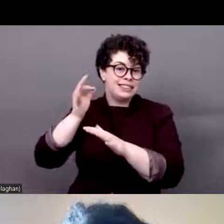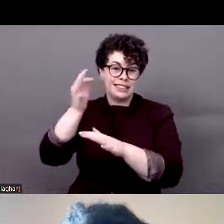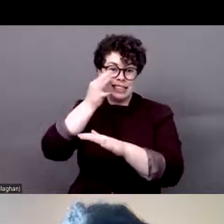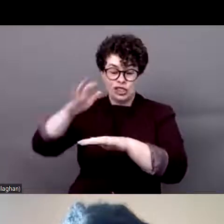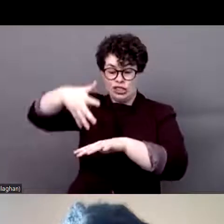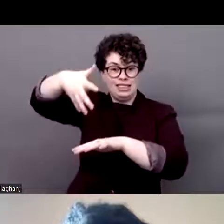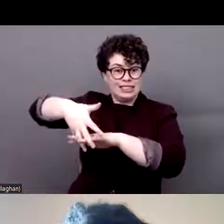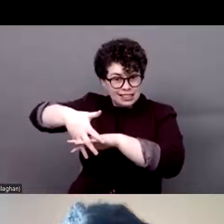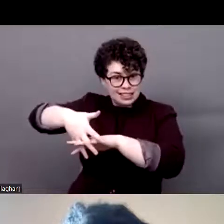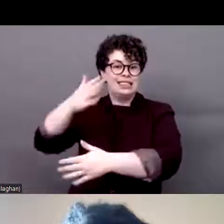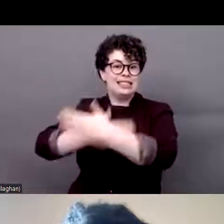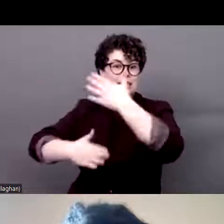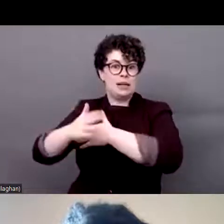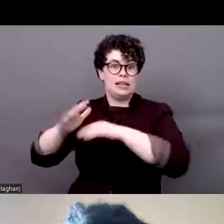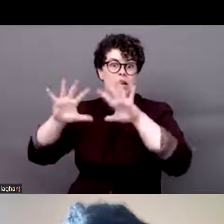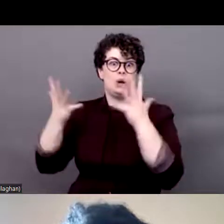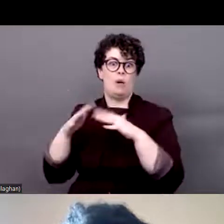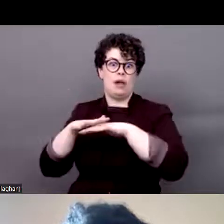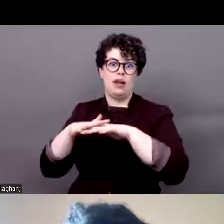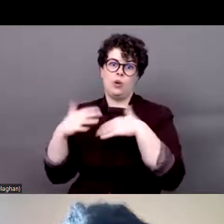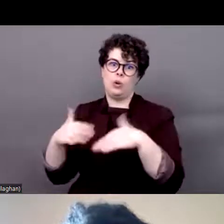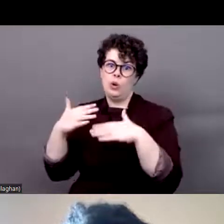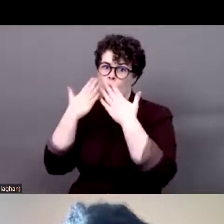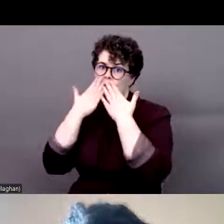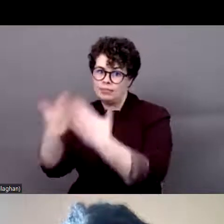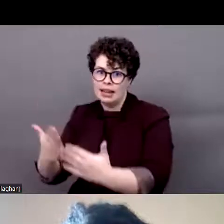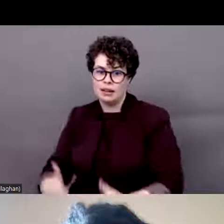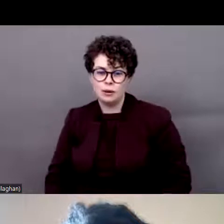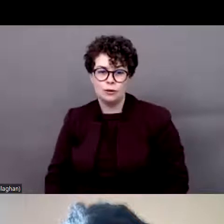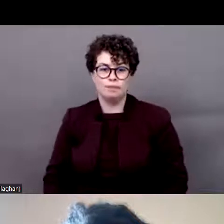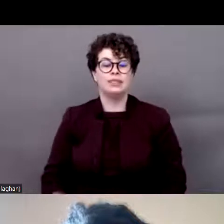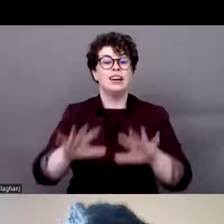Network and Vidas Negras com Deficiência